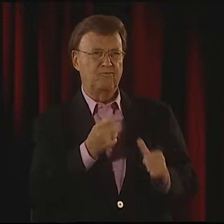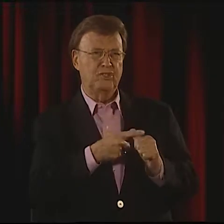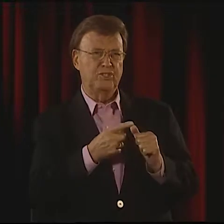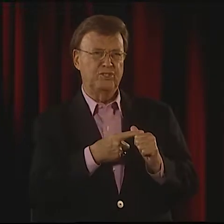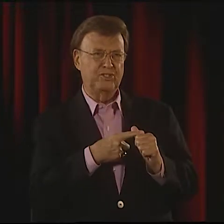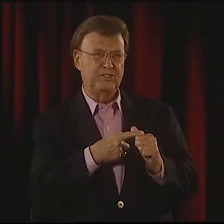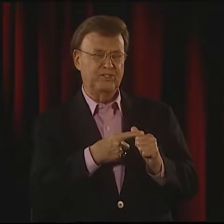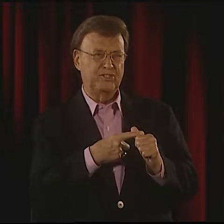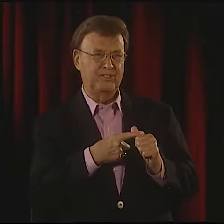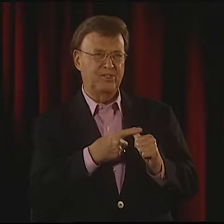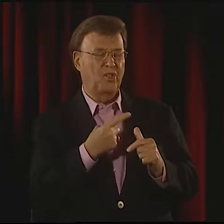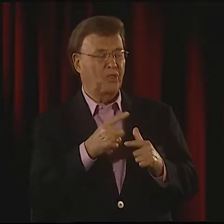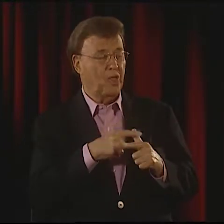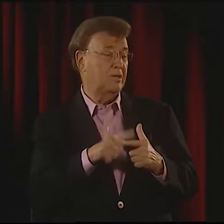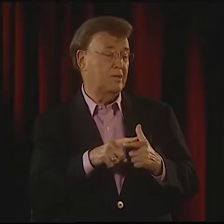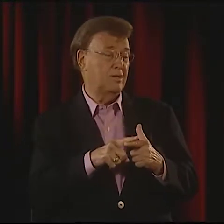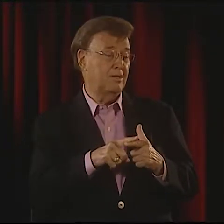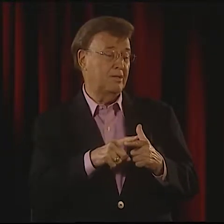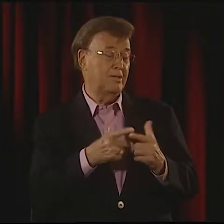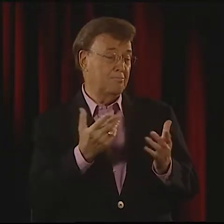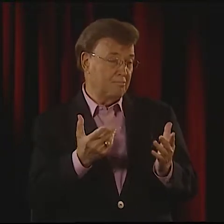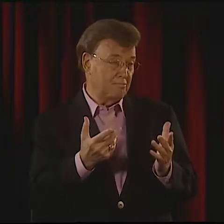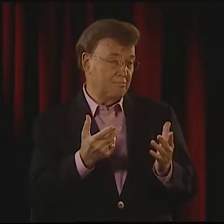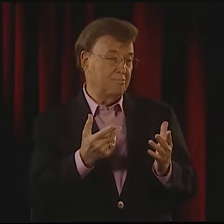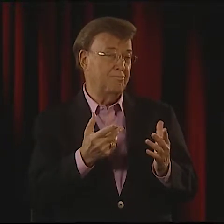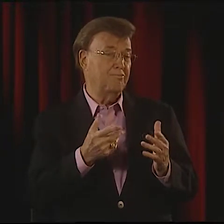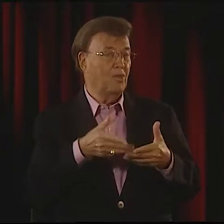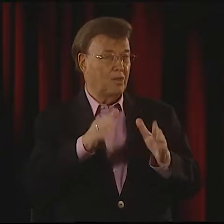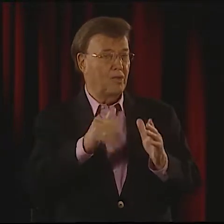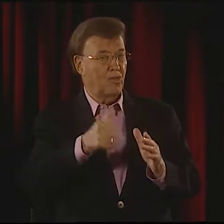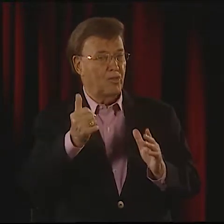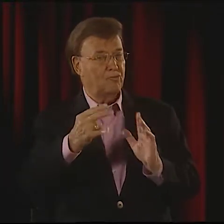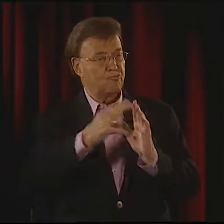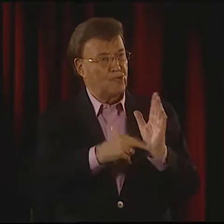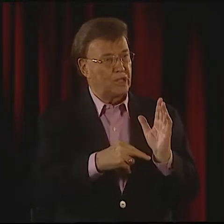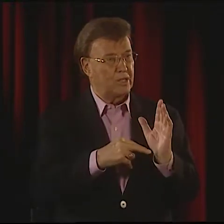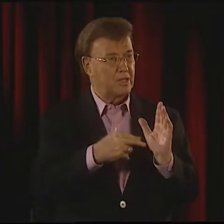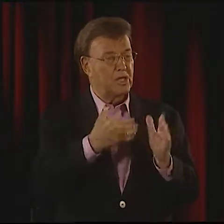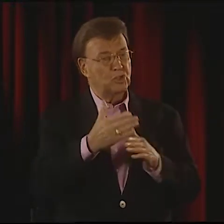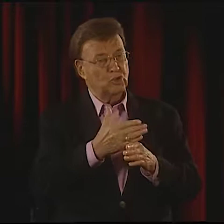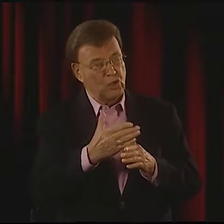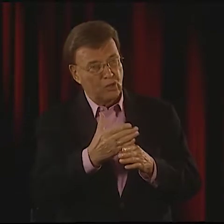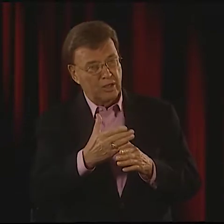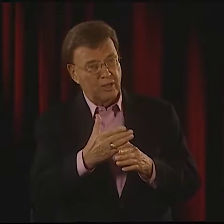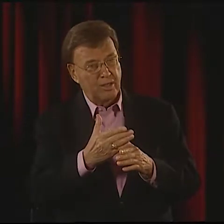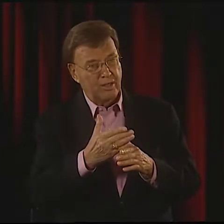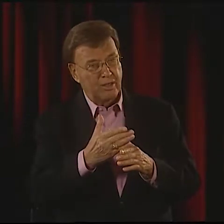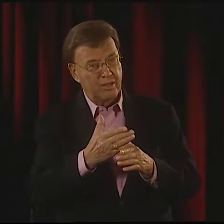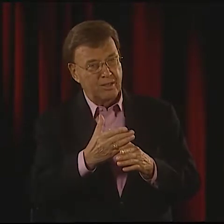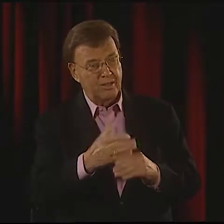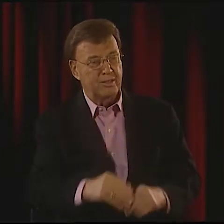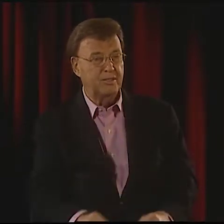I WRITE FOR MYSELF FIRST, AND THEN I LET OTHER PEOPLE READ AND SHARE IN IT.